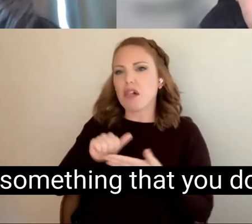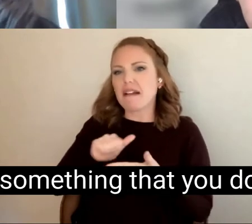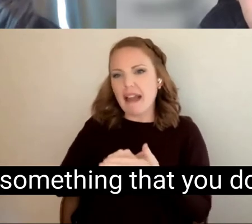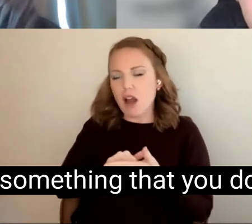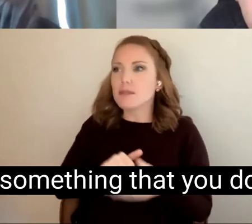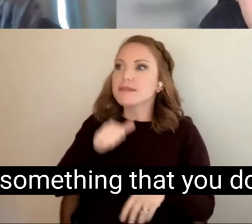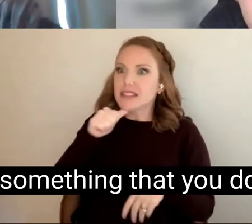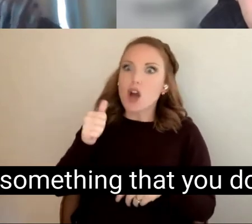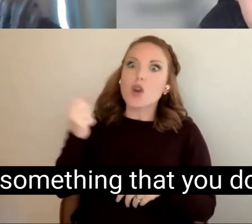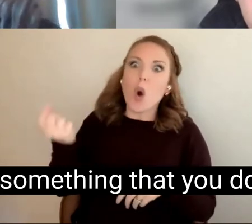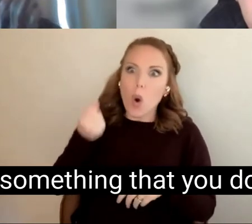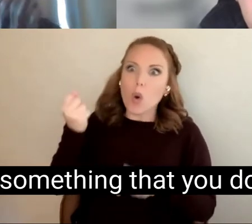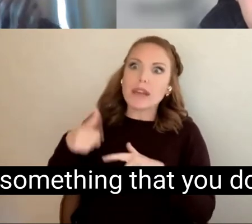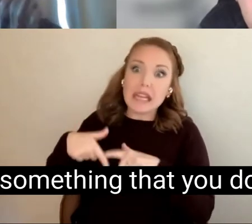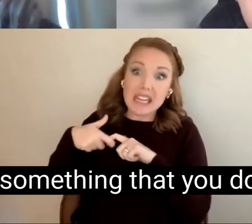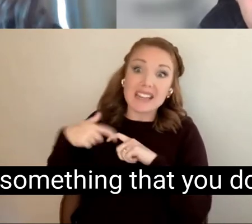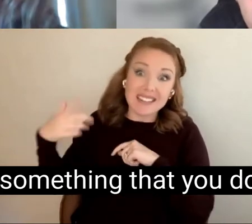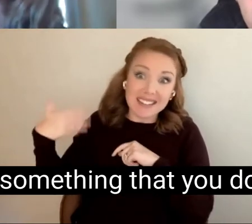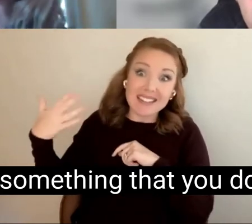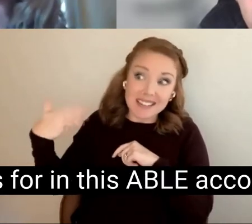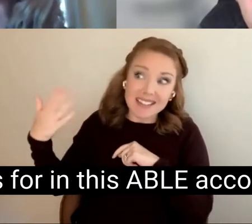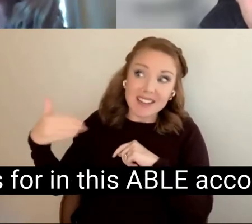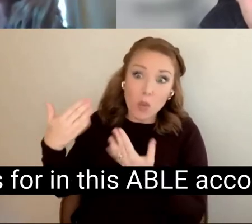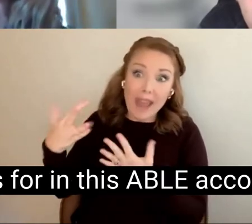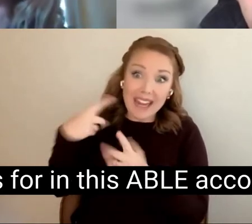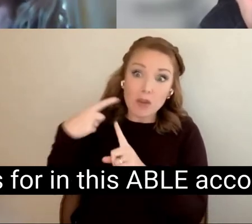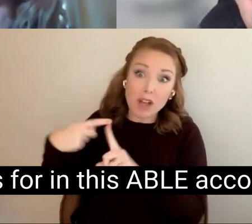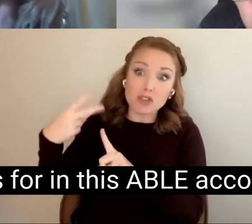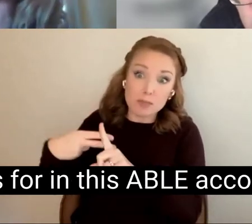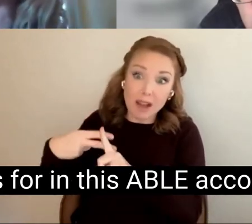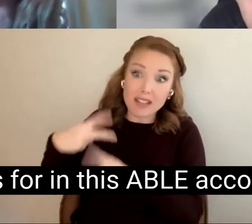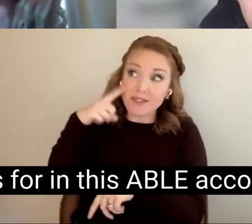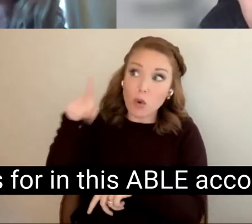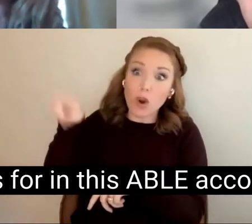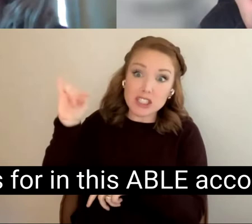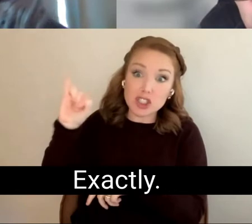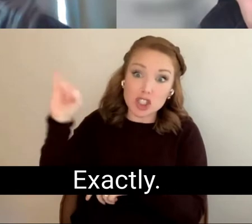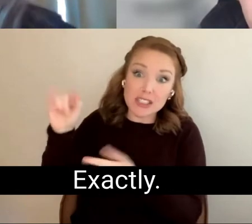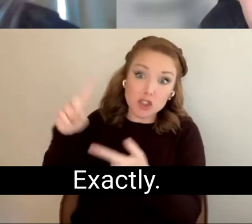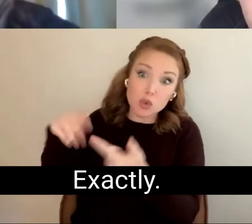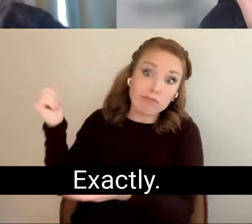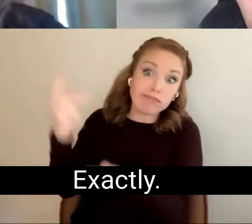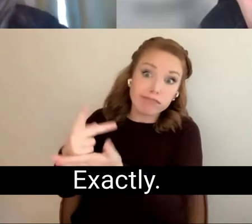waiting for something that you do have the funds for in this ABLE account. Exactly.